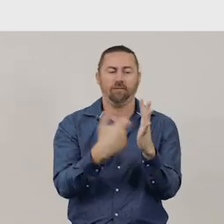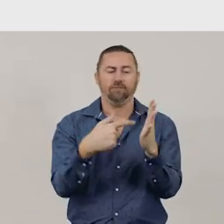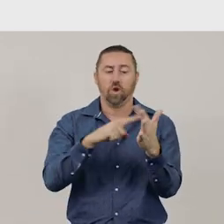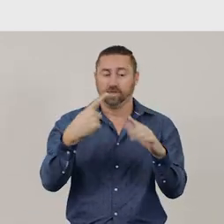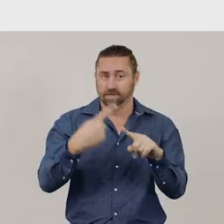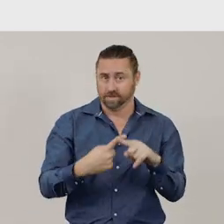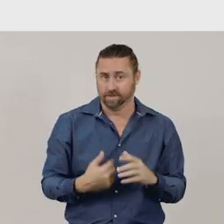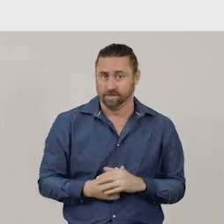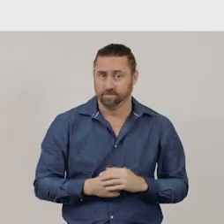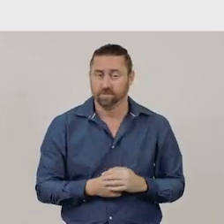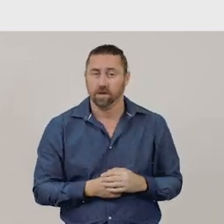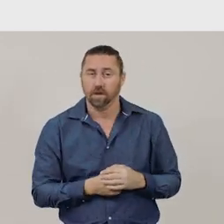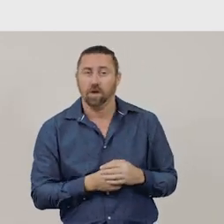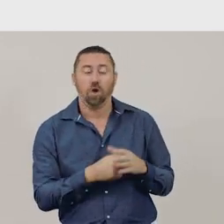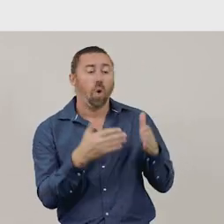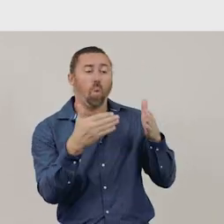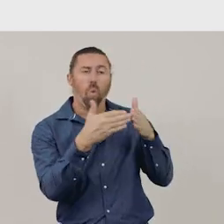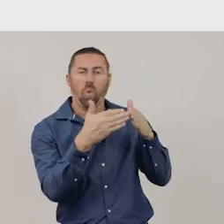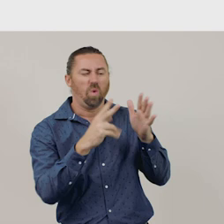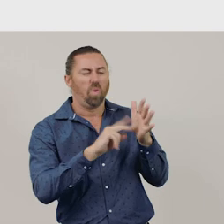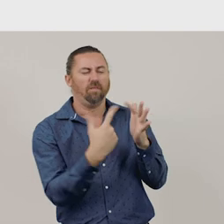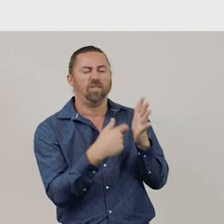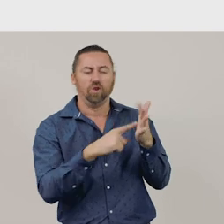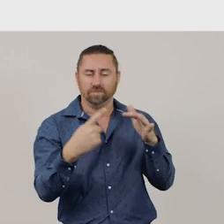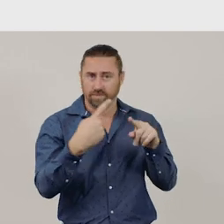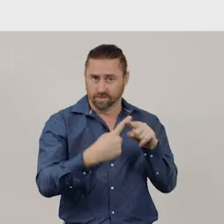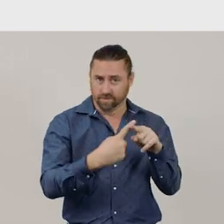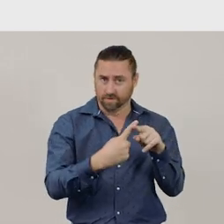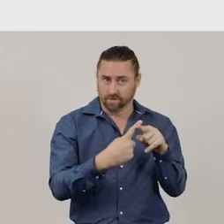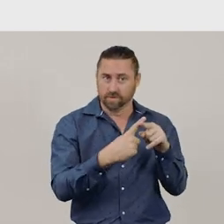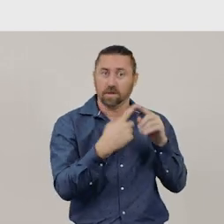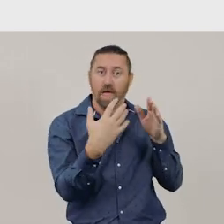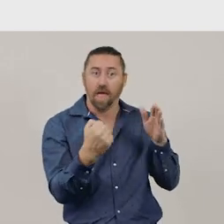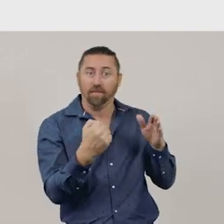A corner or vertex is a point where three or more edges meet.